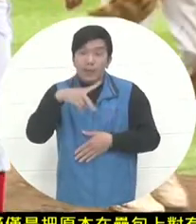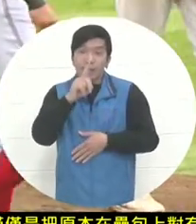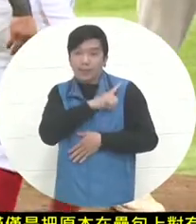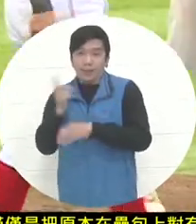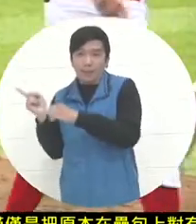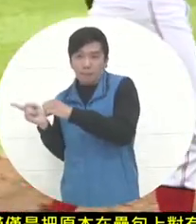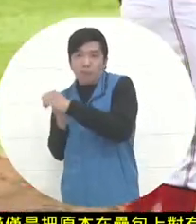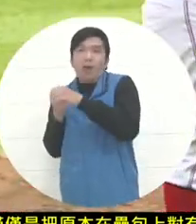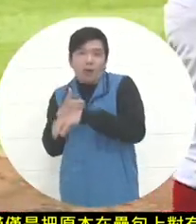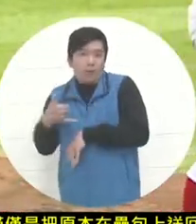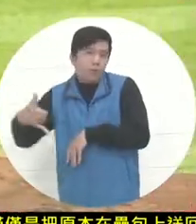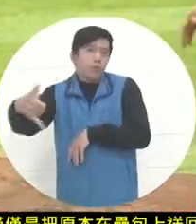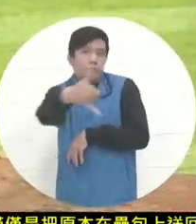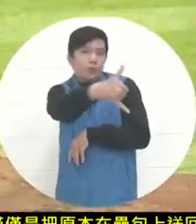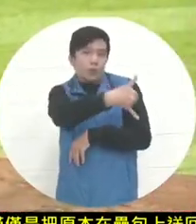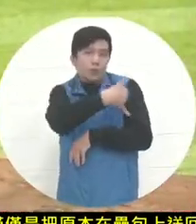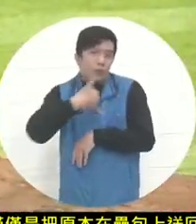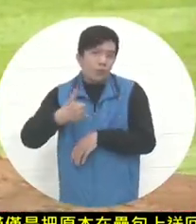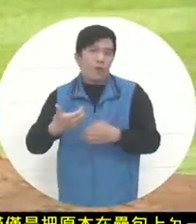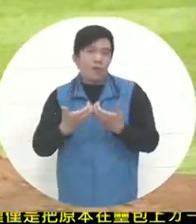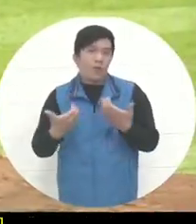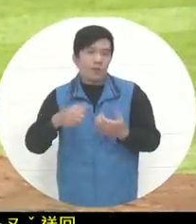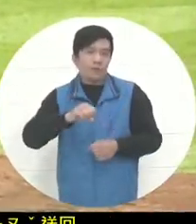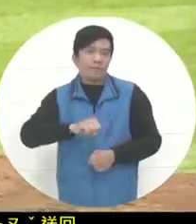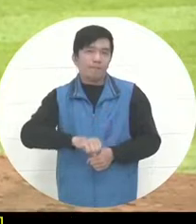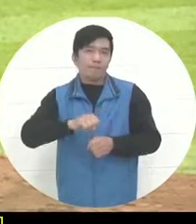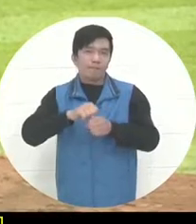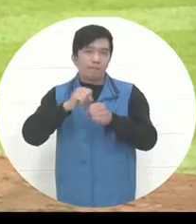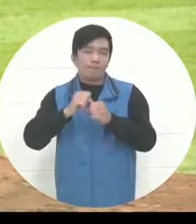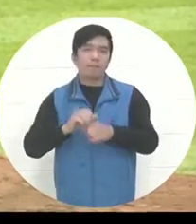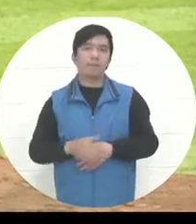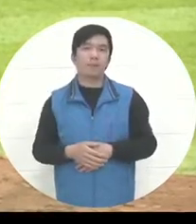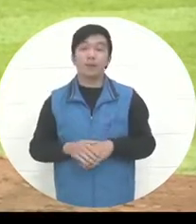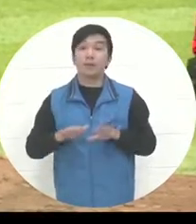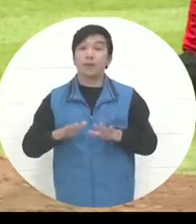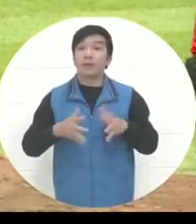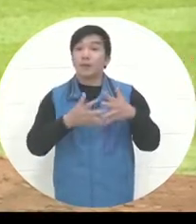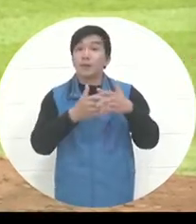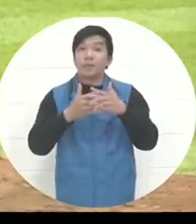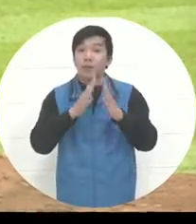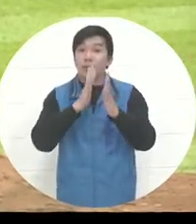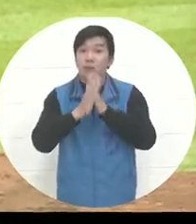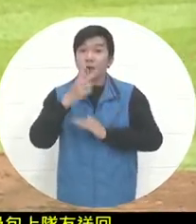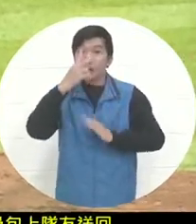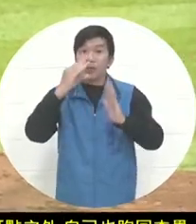So at this time, in one breath, the American team added 3 more runs in the second half of the second inning